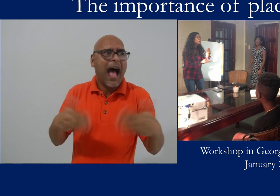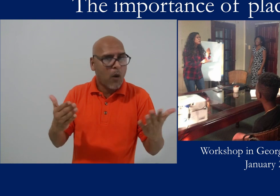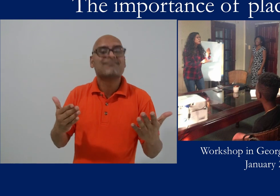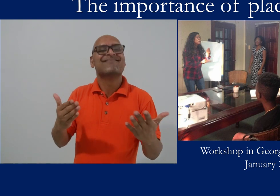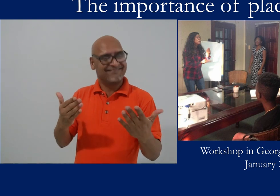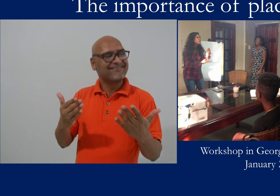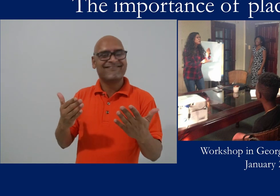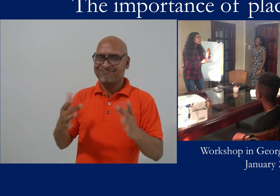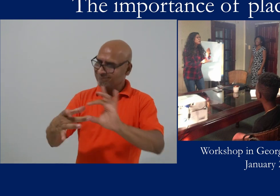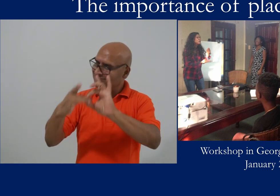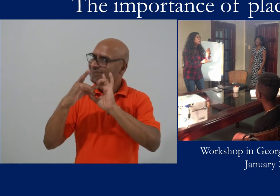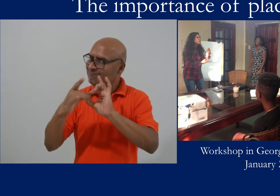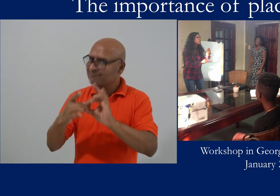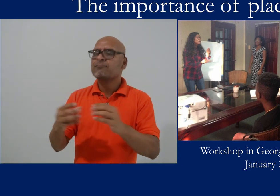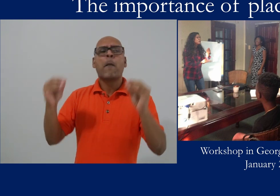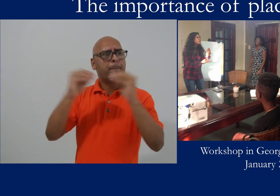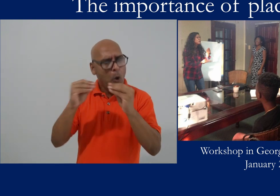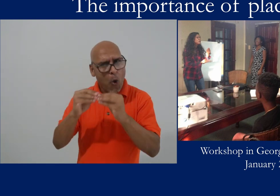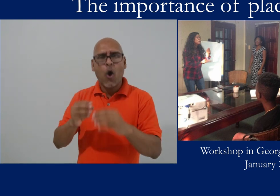Maintaining strong relationships with deaf communities